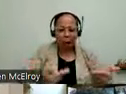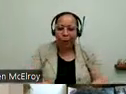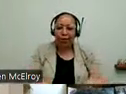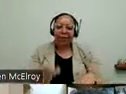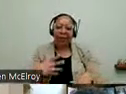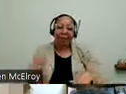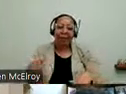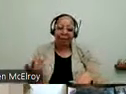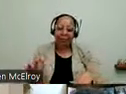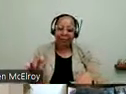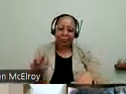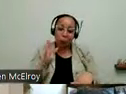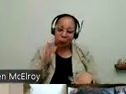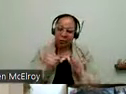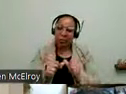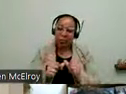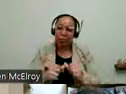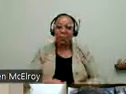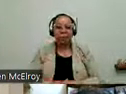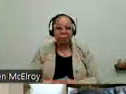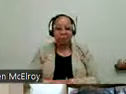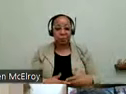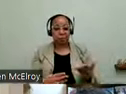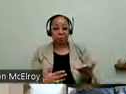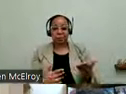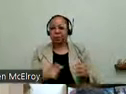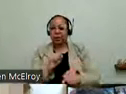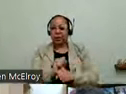And we will continue. So this will -- I'm really excited about a digital